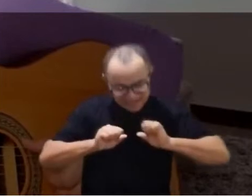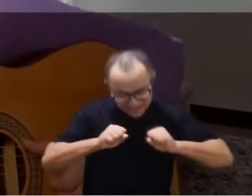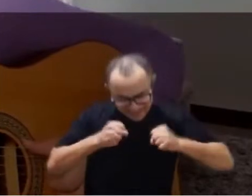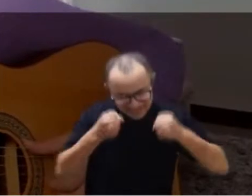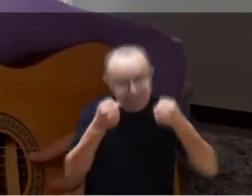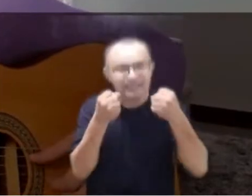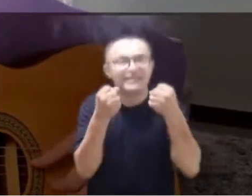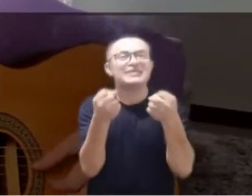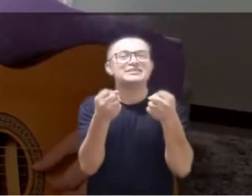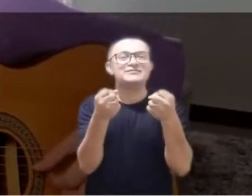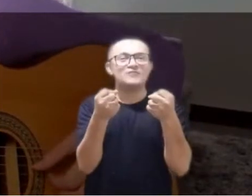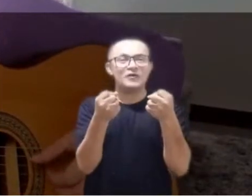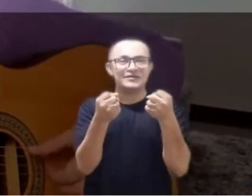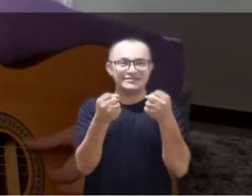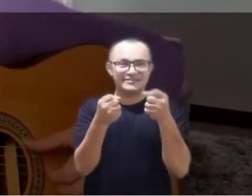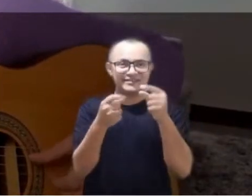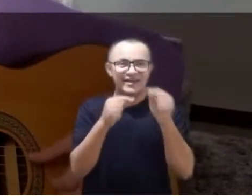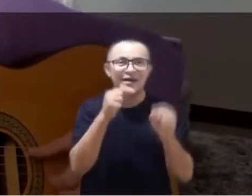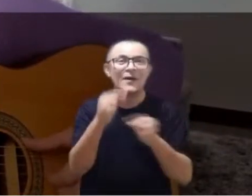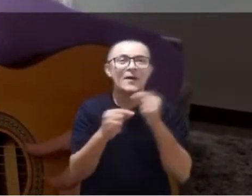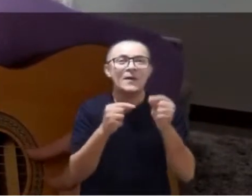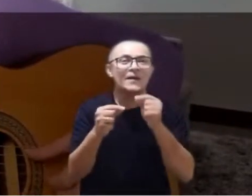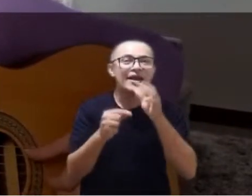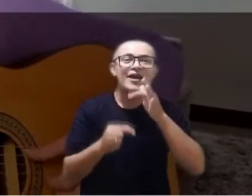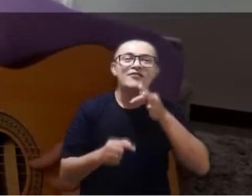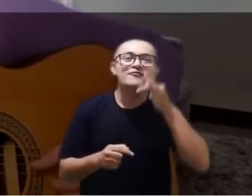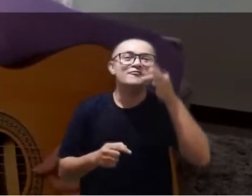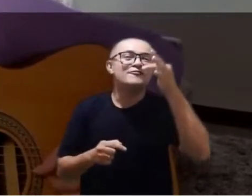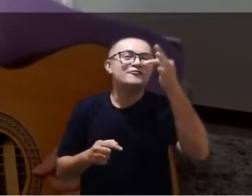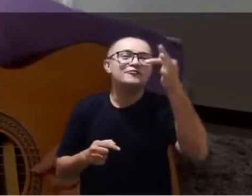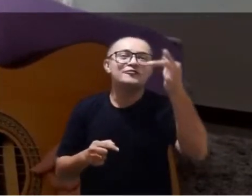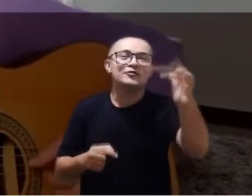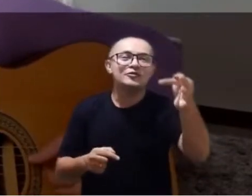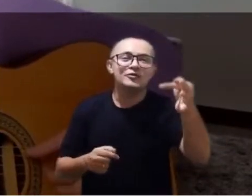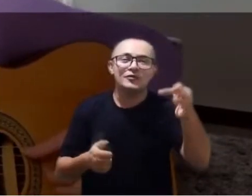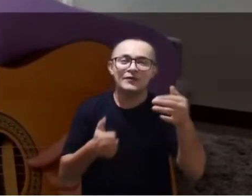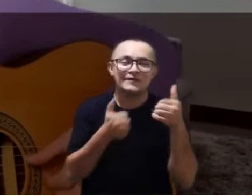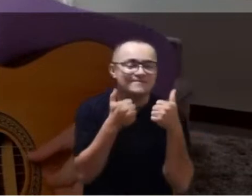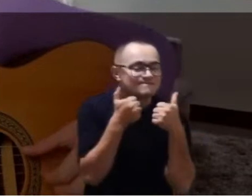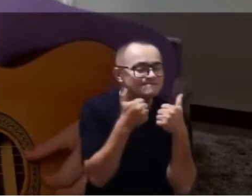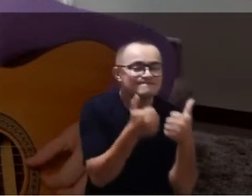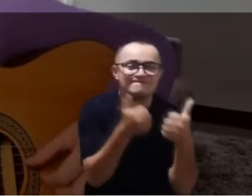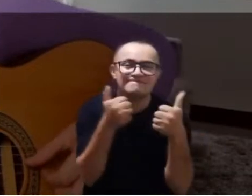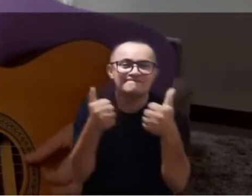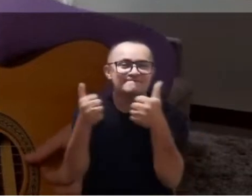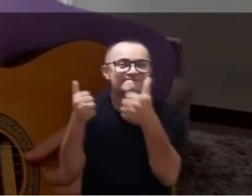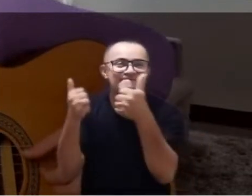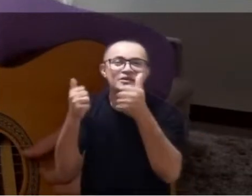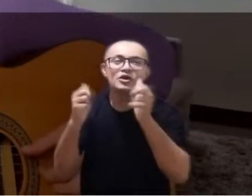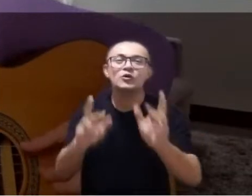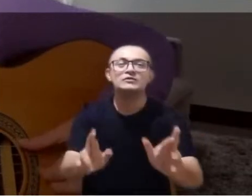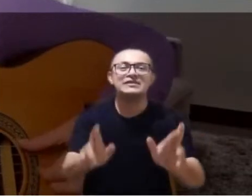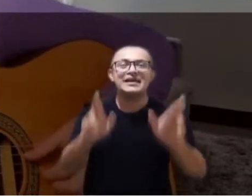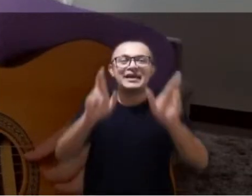watering the future that was sown, and reaping the fruits that from there will be born.